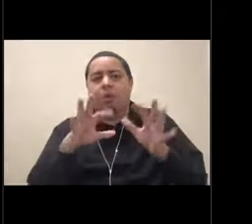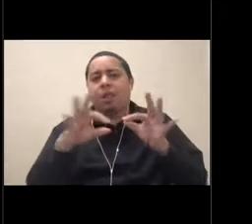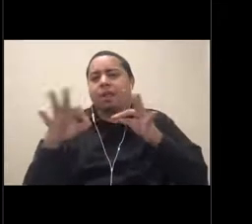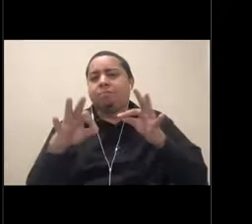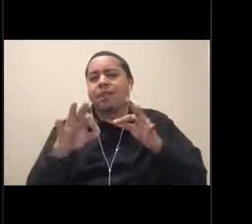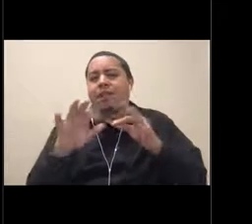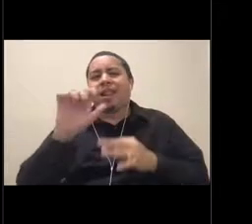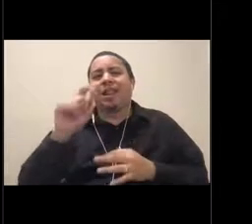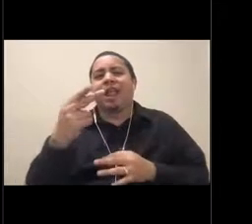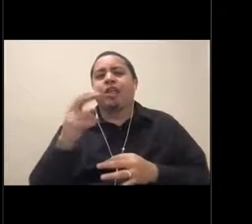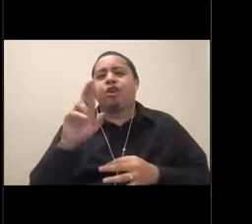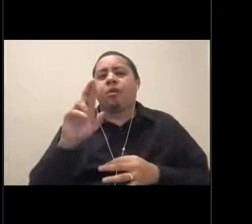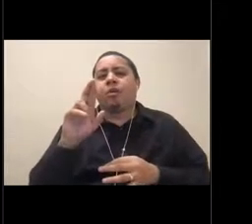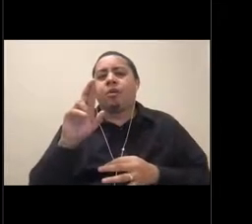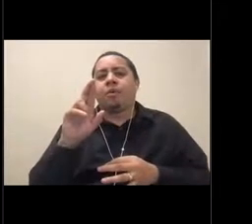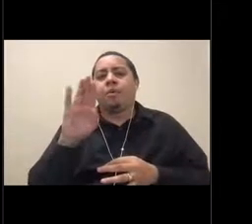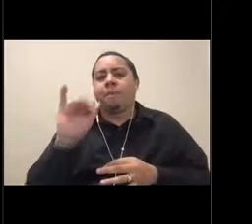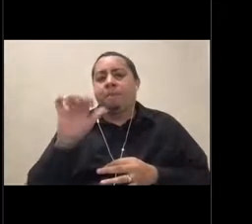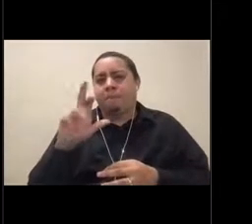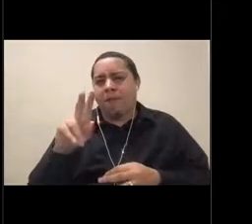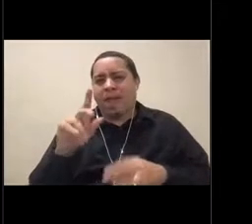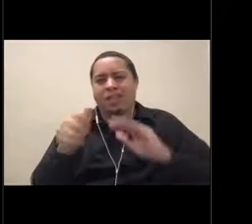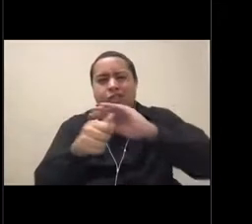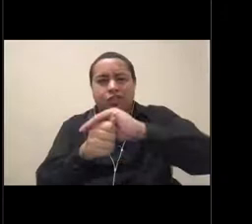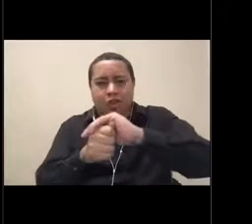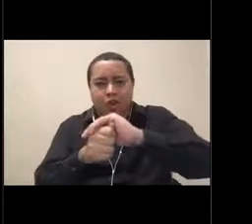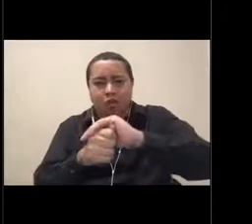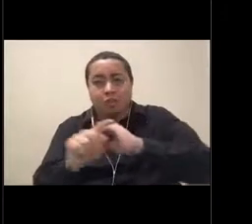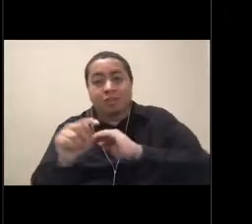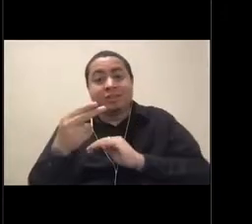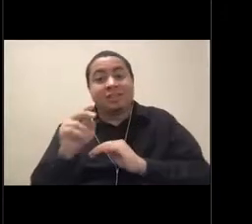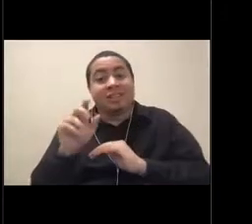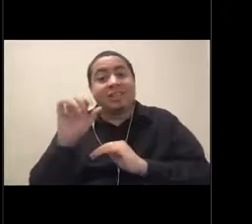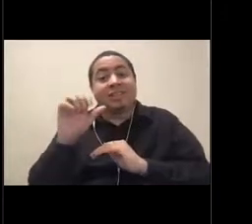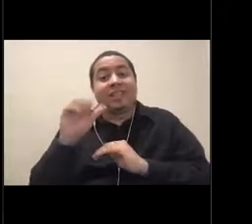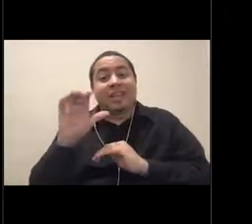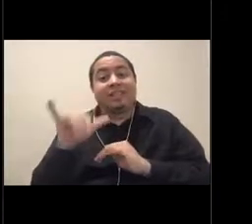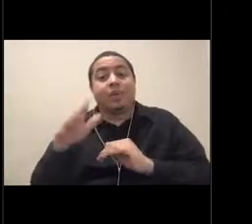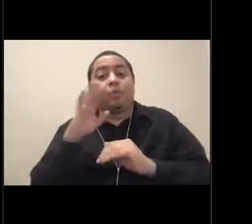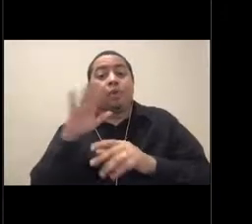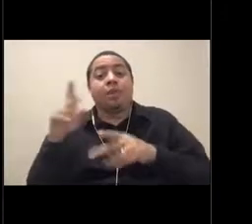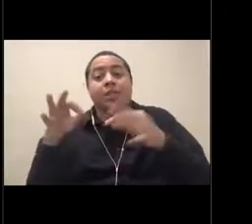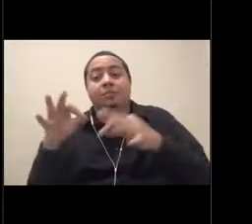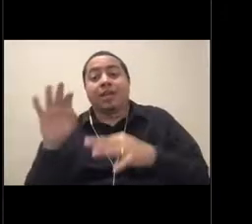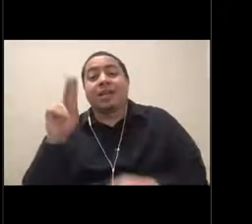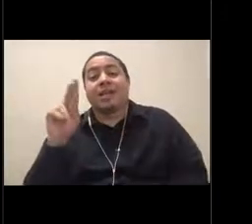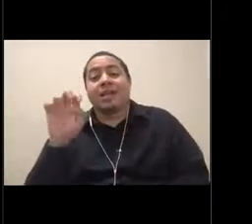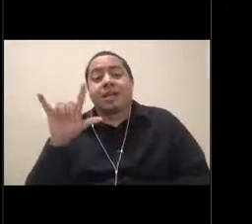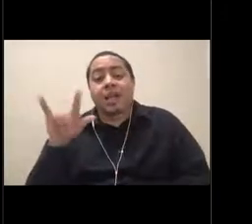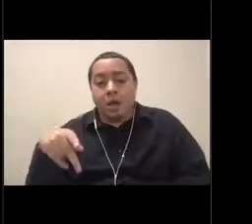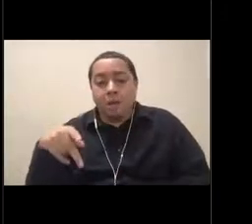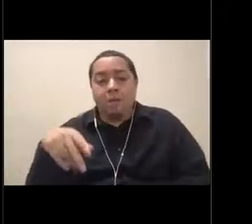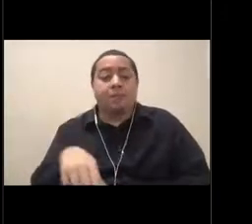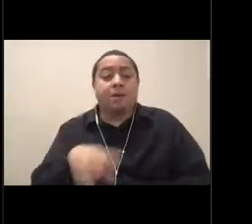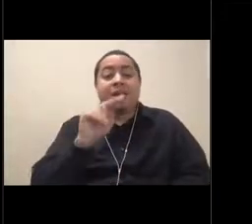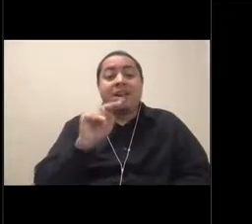Then Acy is going to give us a tour of our kelp forest exhibit. Then Nick is going to help us check out our deep sea exhibit.